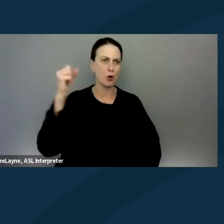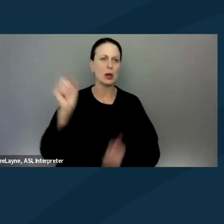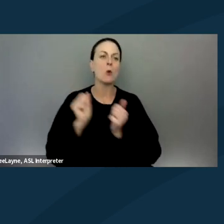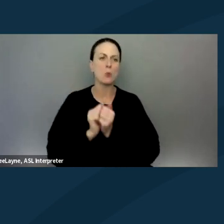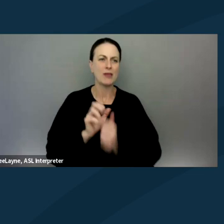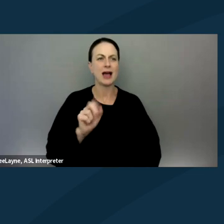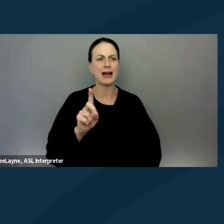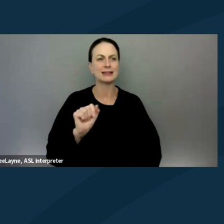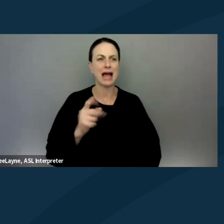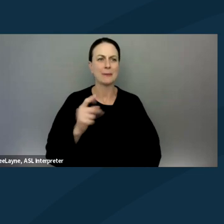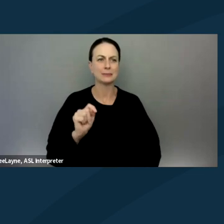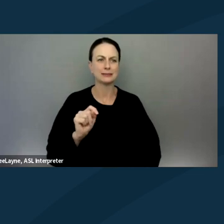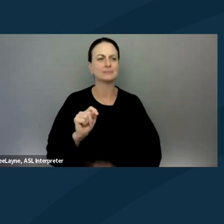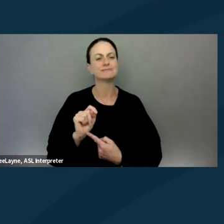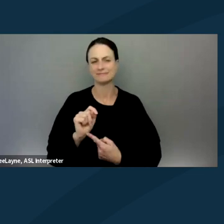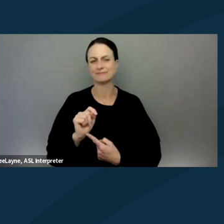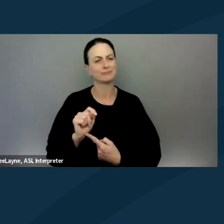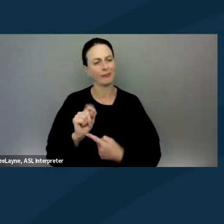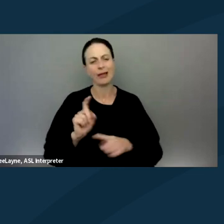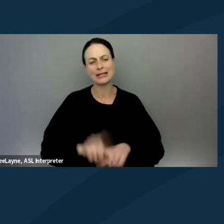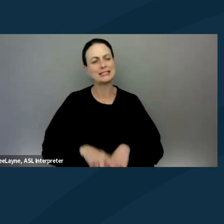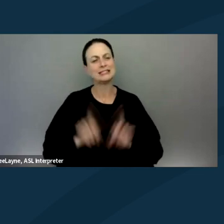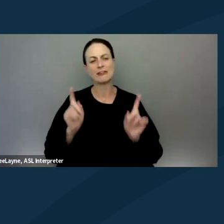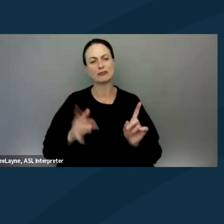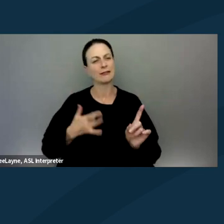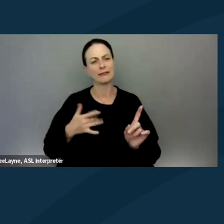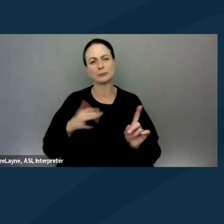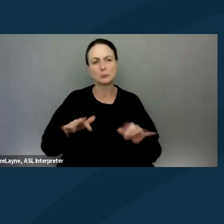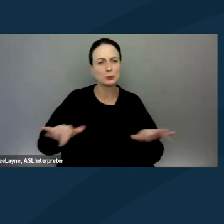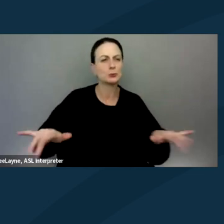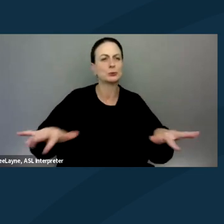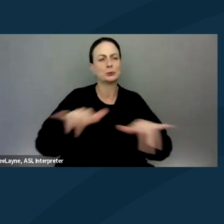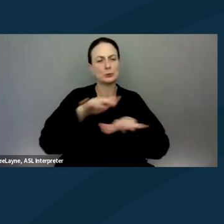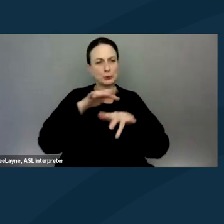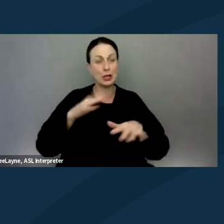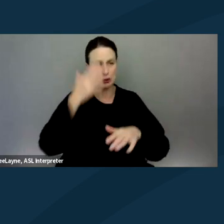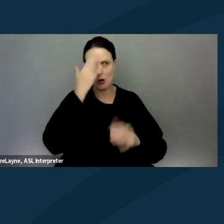And so it's a whole different dynamic when you know how to prepare for a protest